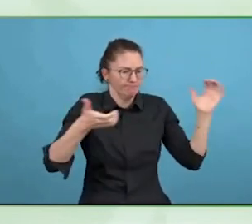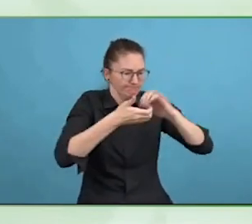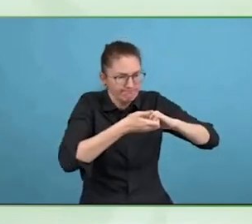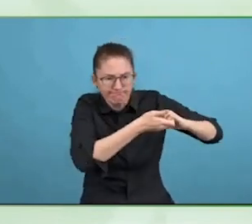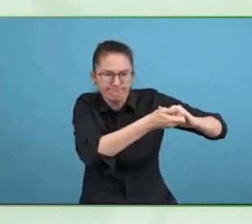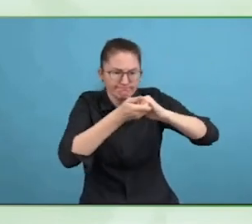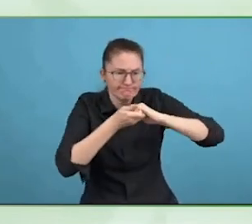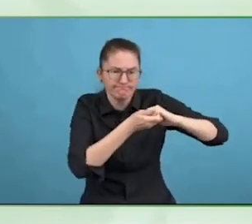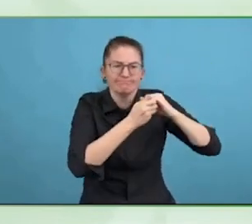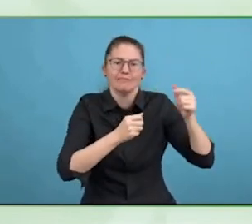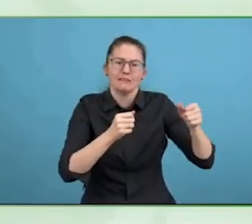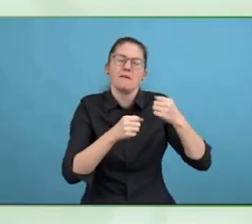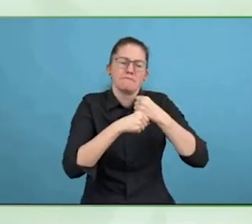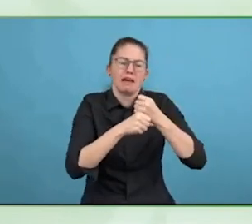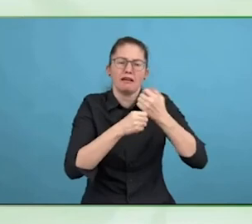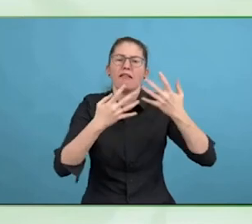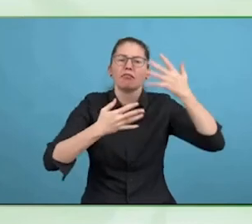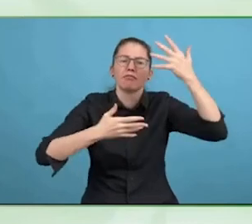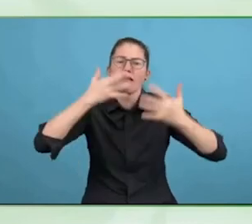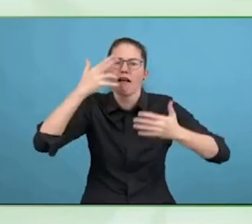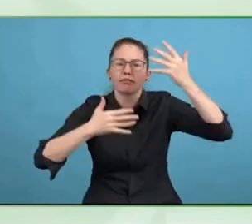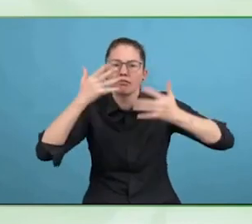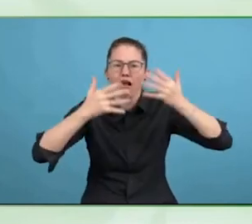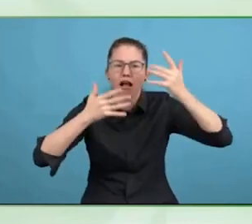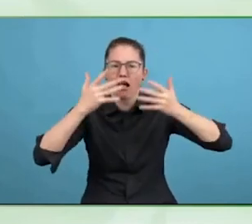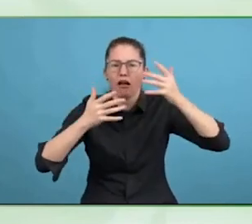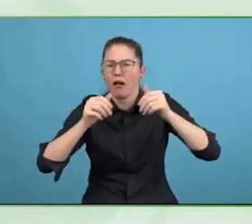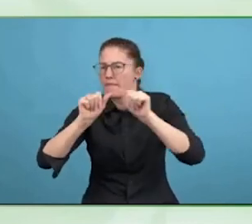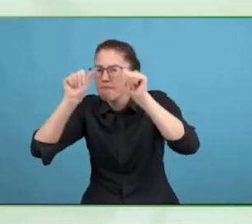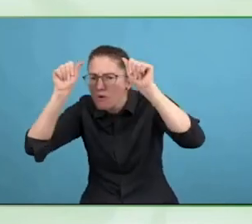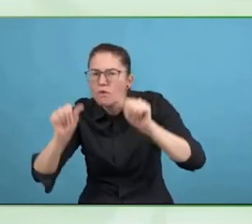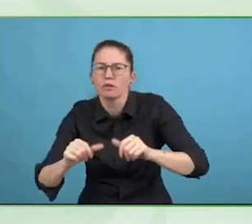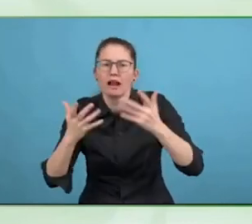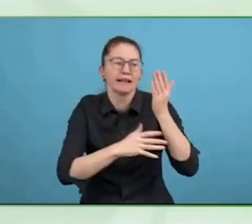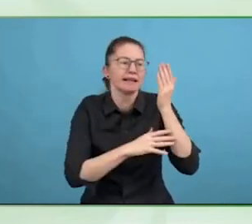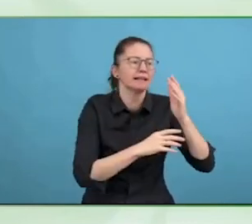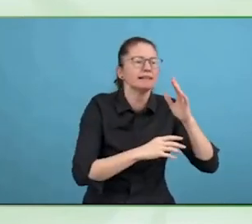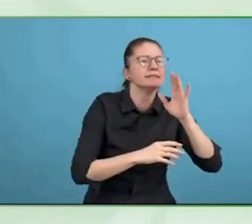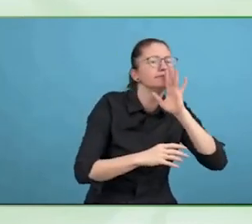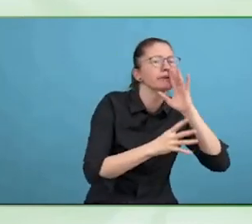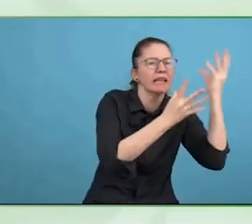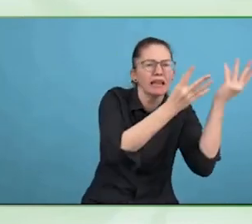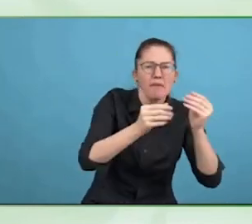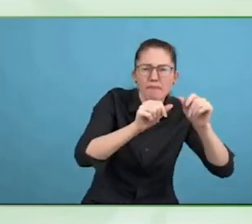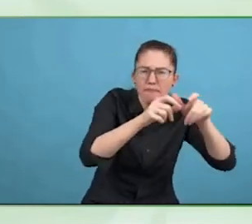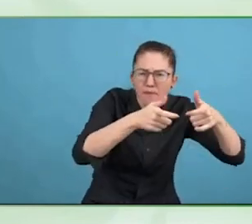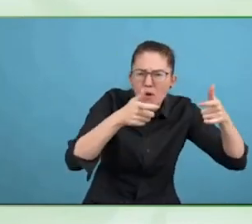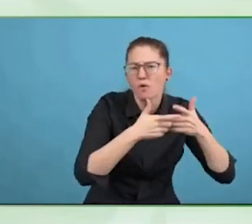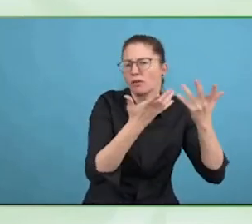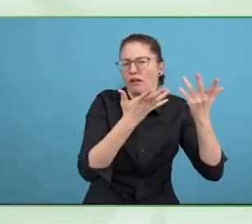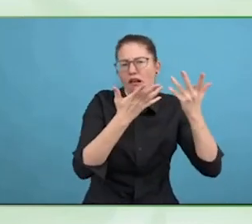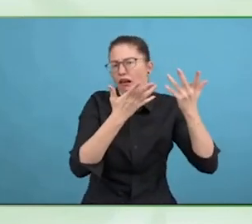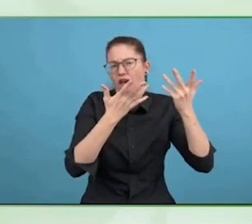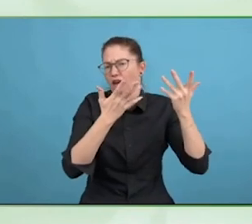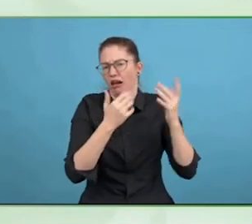used. How do you use this diverse understanding of technology and where it is going?